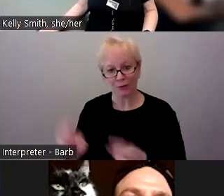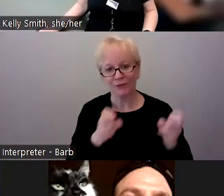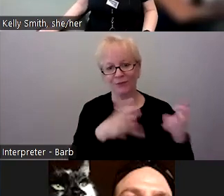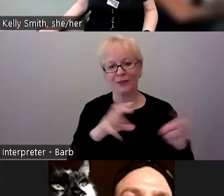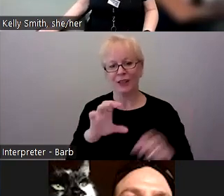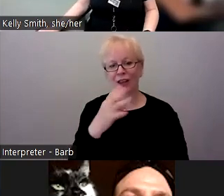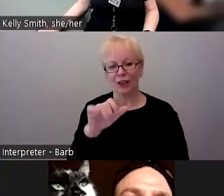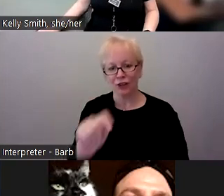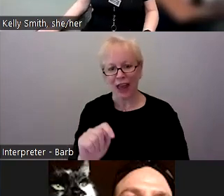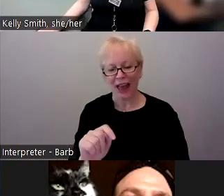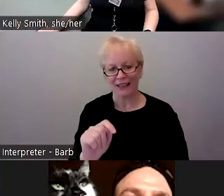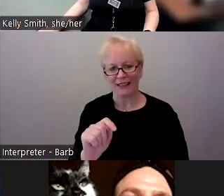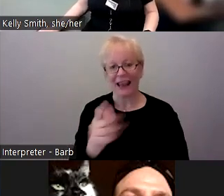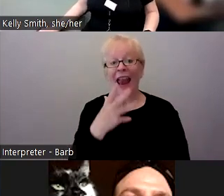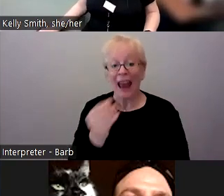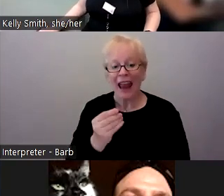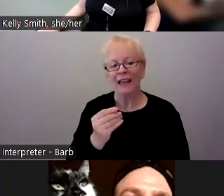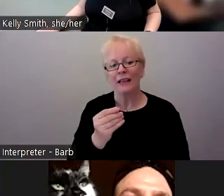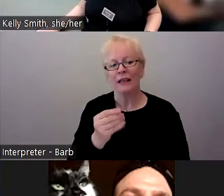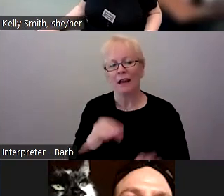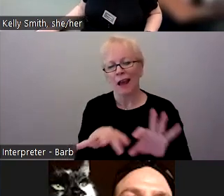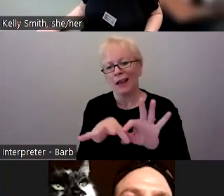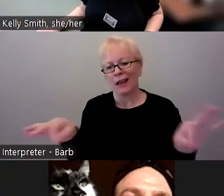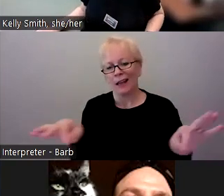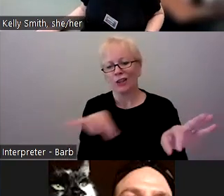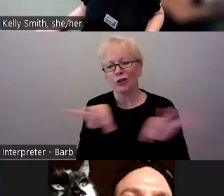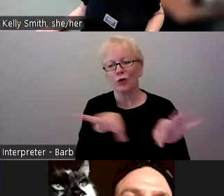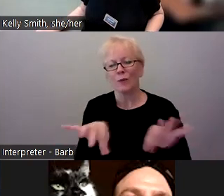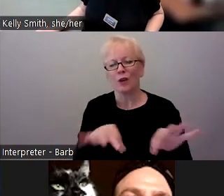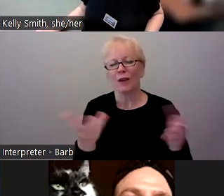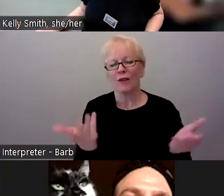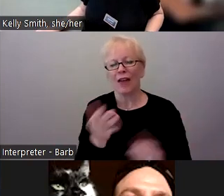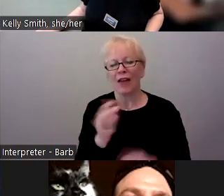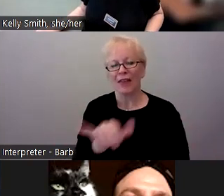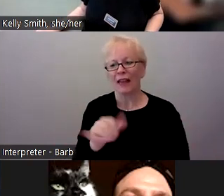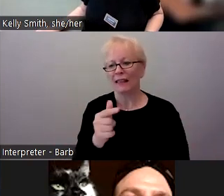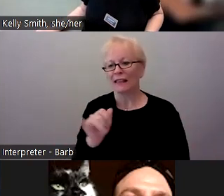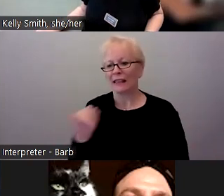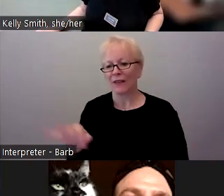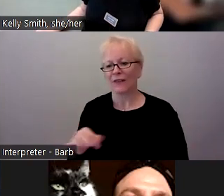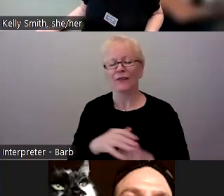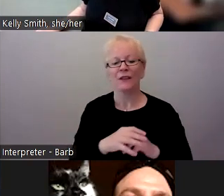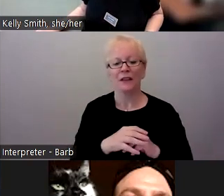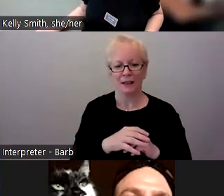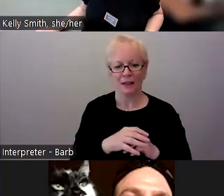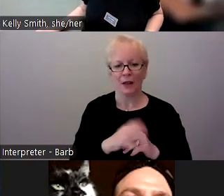of what that looks like. Maybe actually we'll start. I'll start with Kelly.